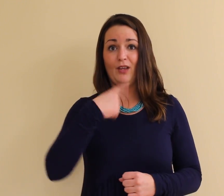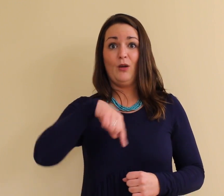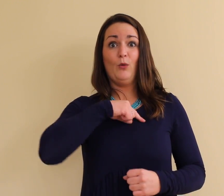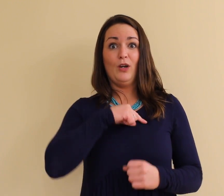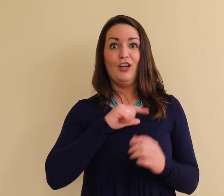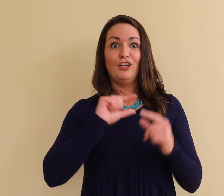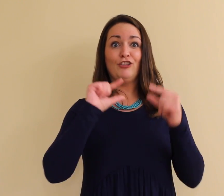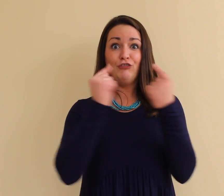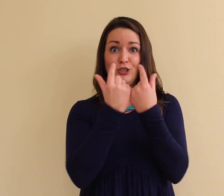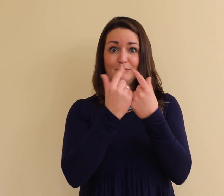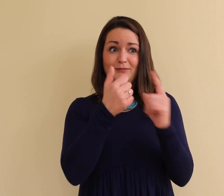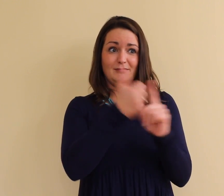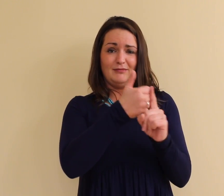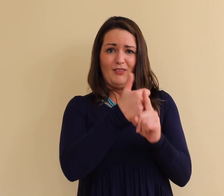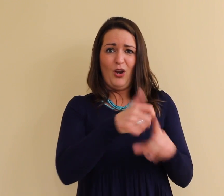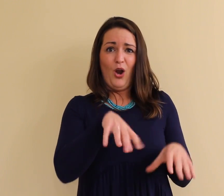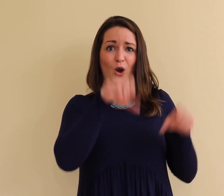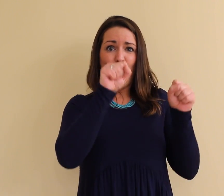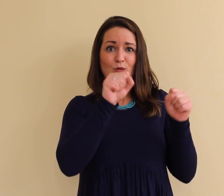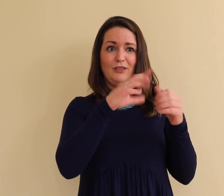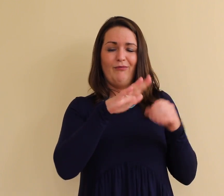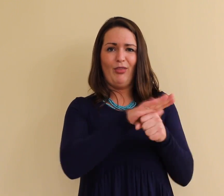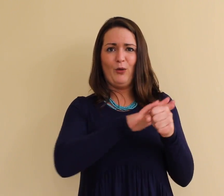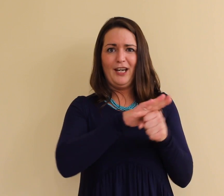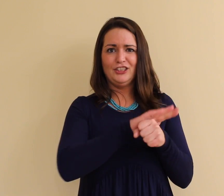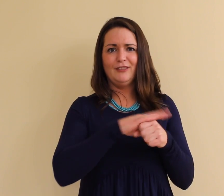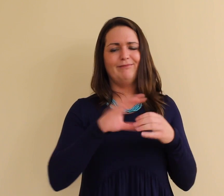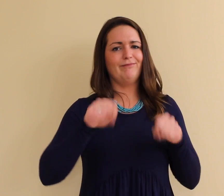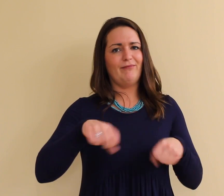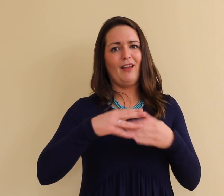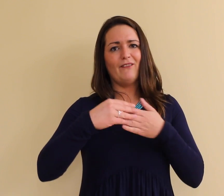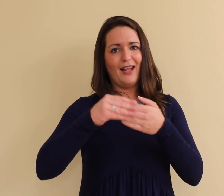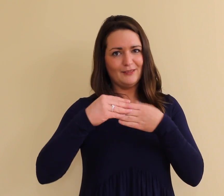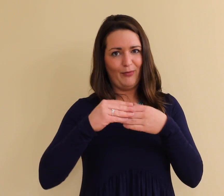We can be flexible with the locations for group sessions.